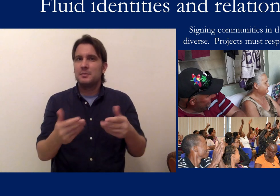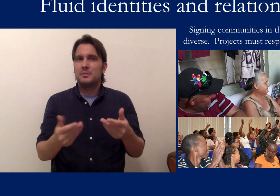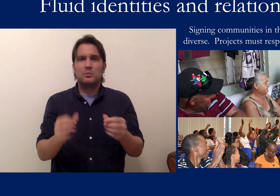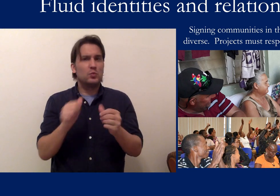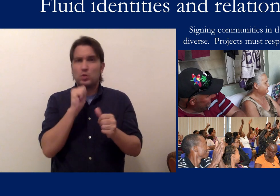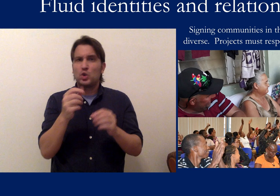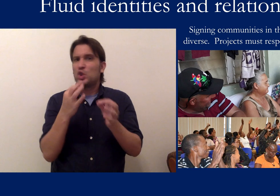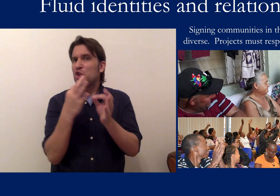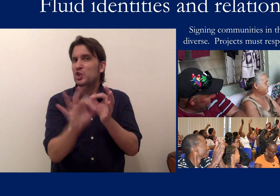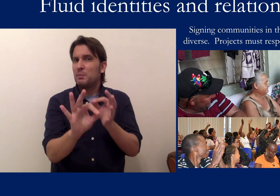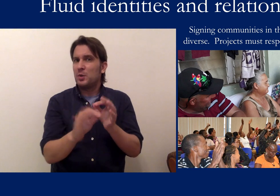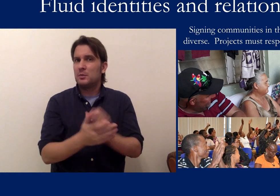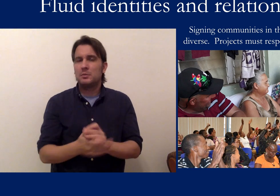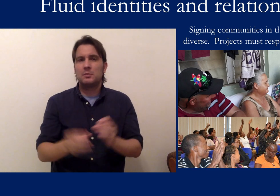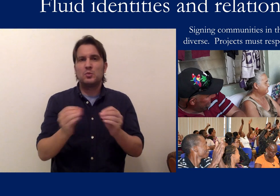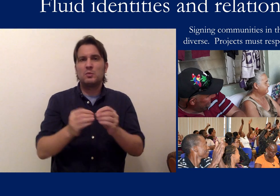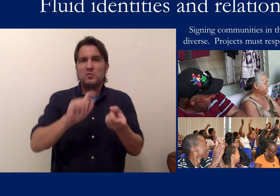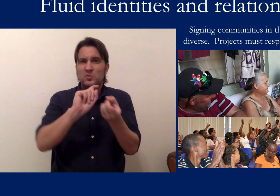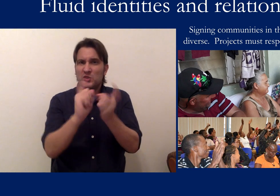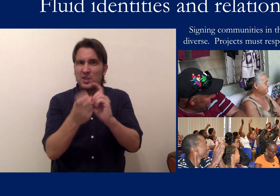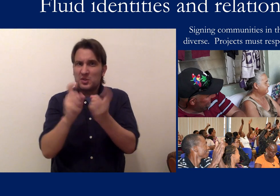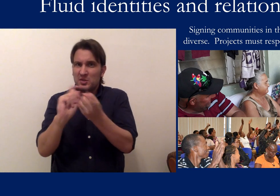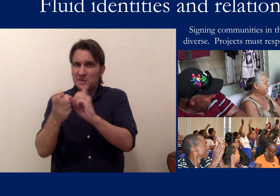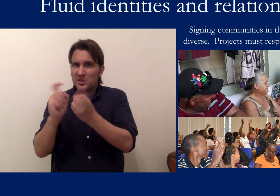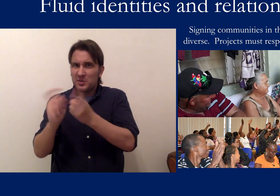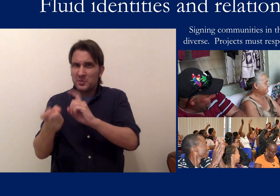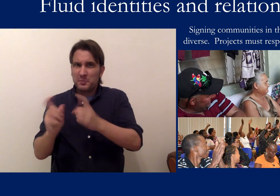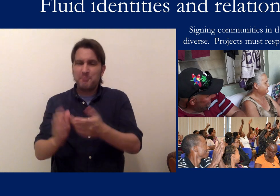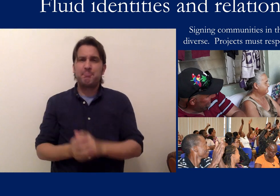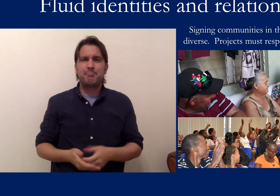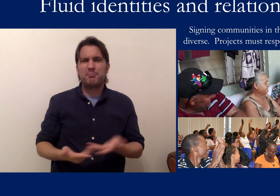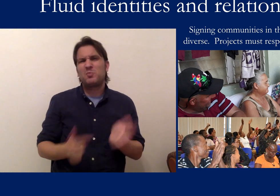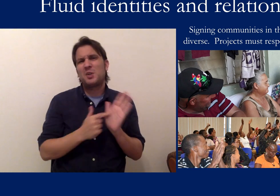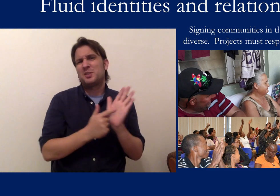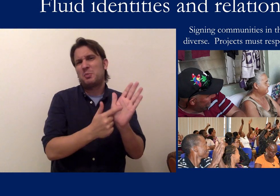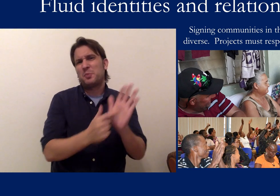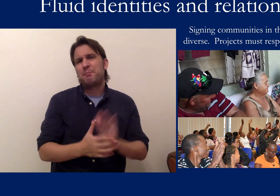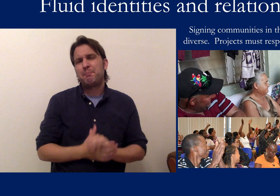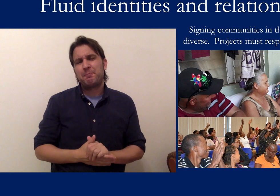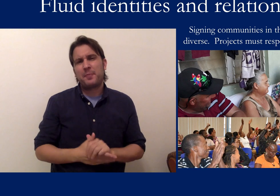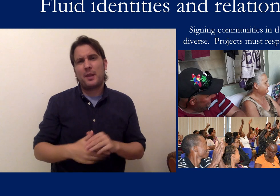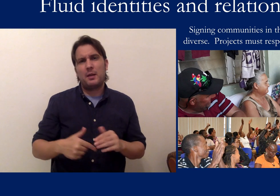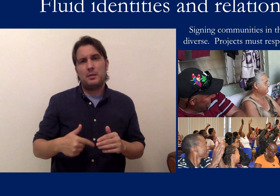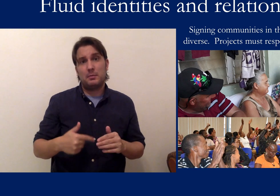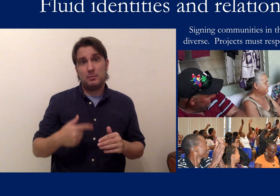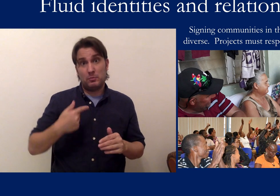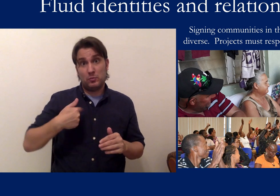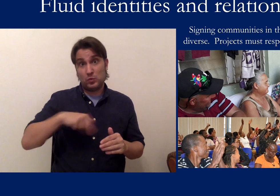It's very fluid, so for example in the project that we're working on in the Bay Islands,